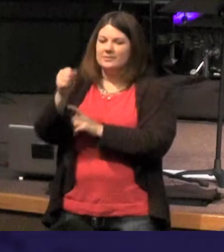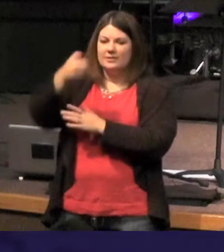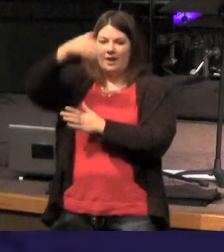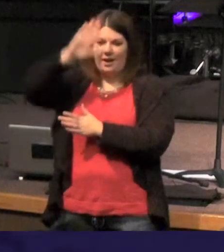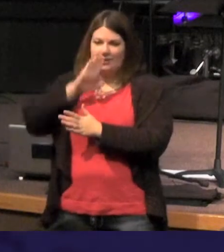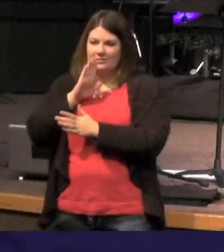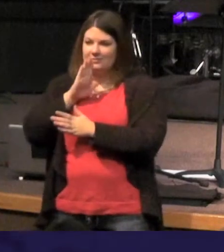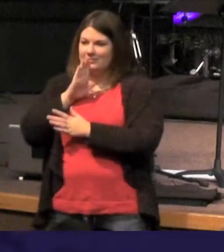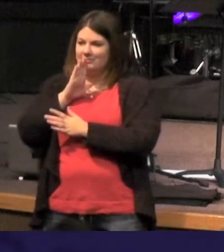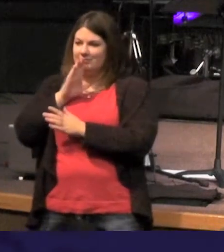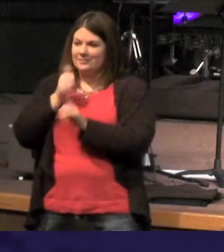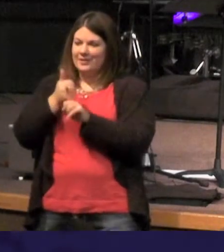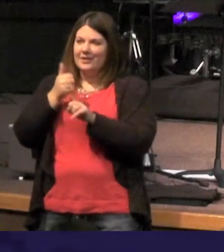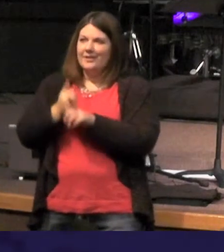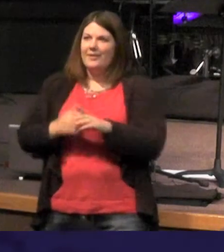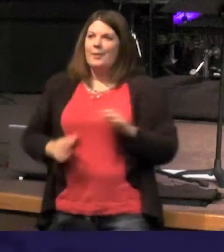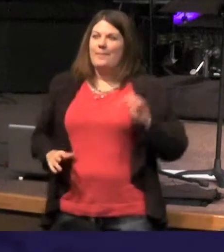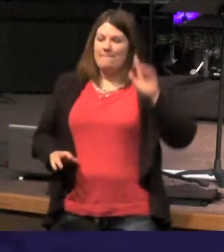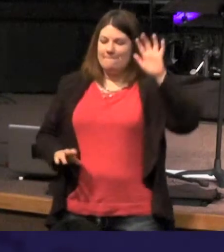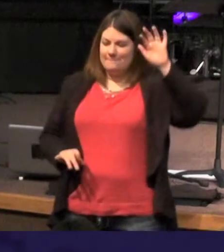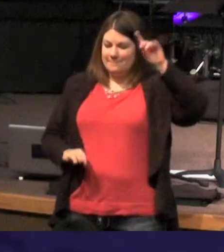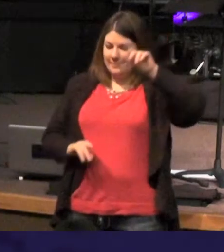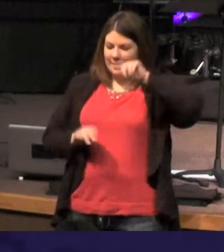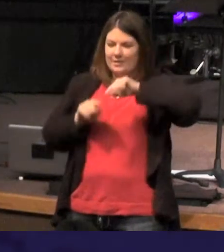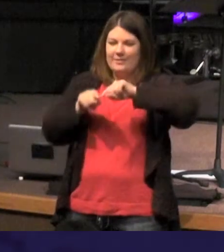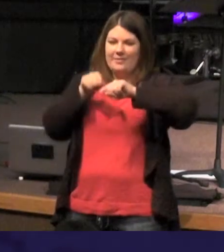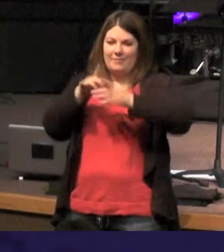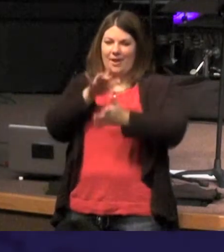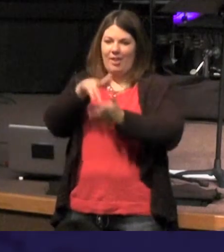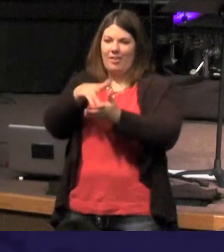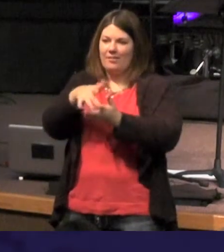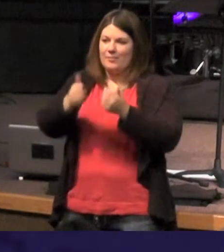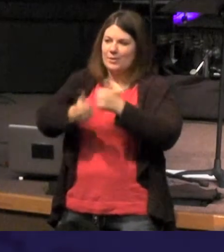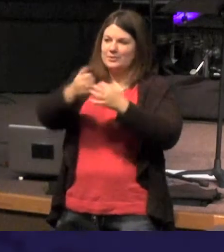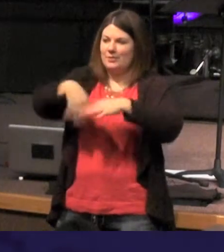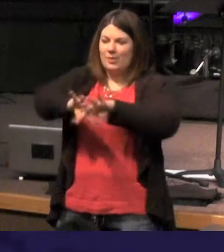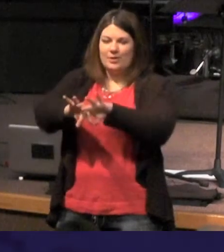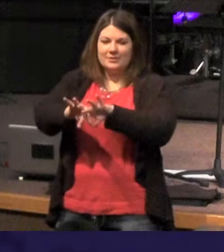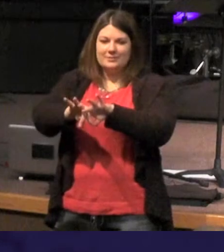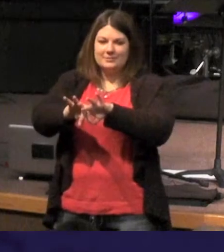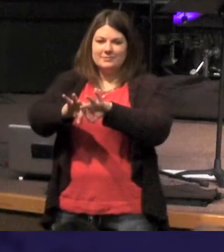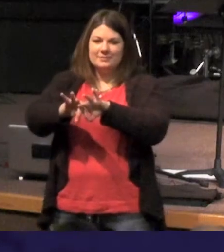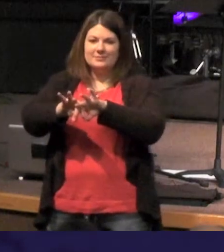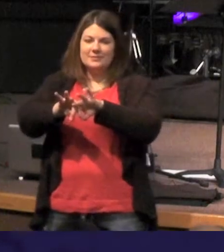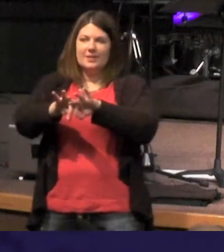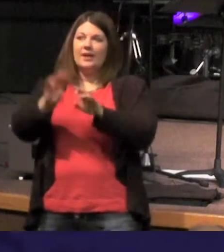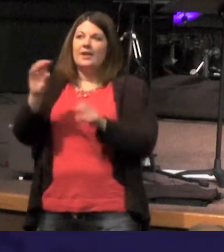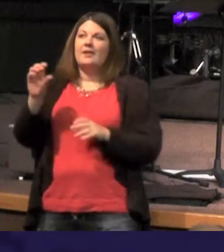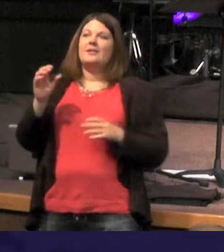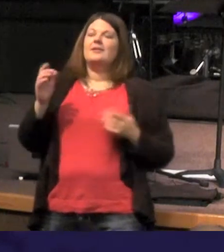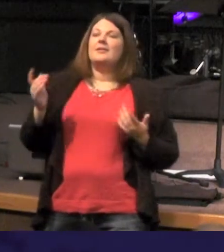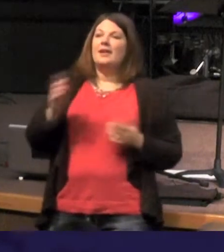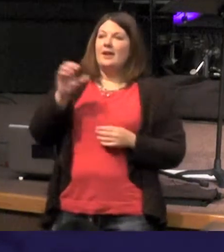I wish I could give you about four or five more arguments to say but just take it at this - there's no other way to translate this John chapter 1 In the beginning was